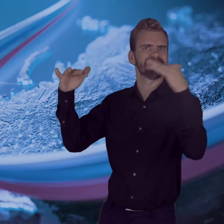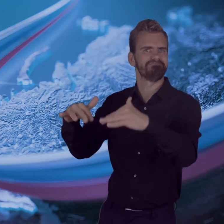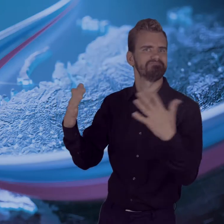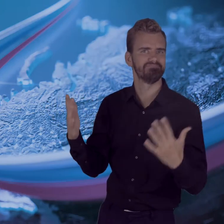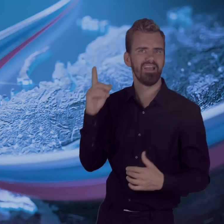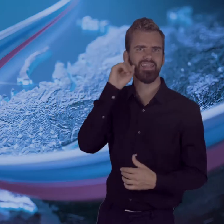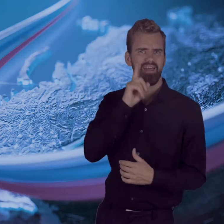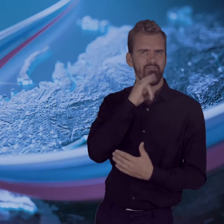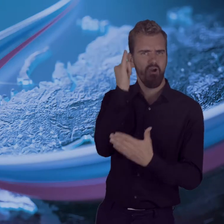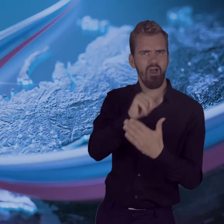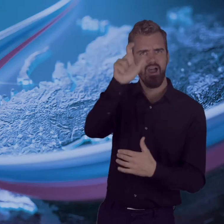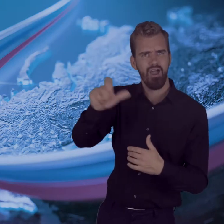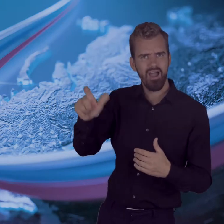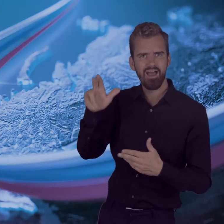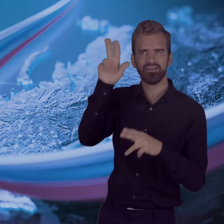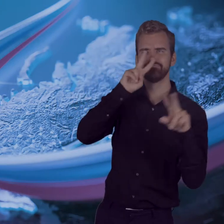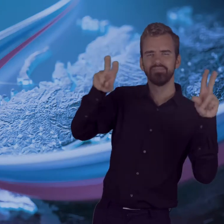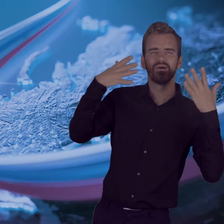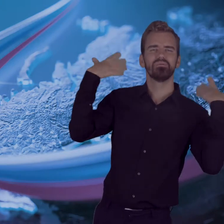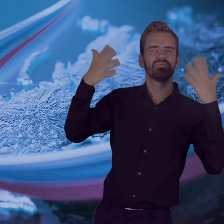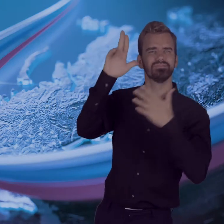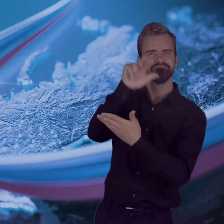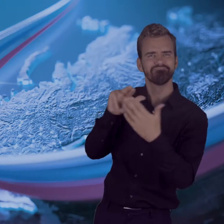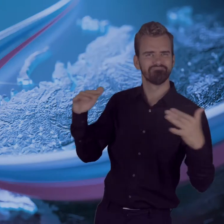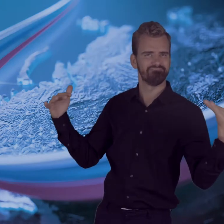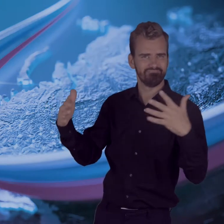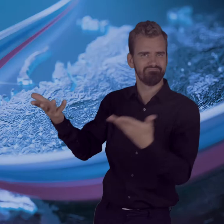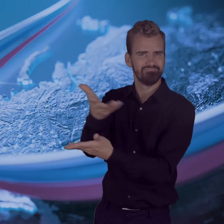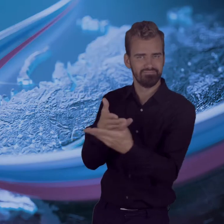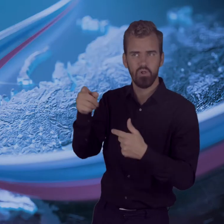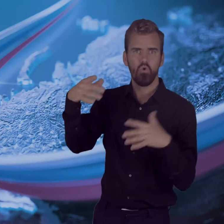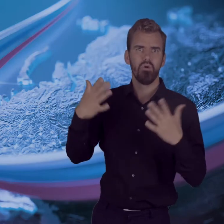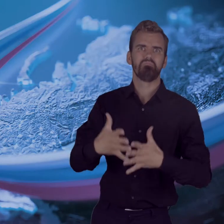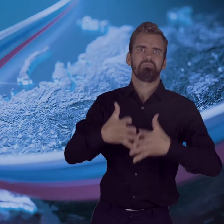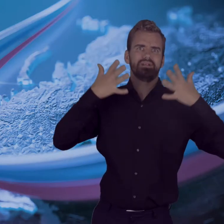This significant creative event VOG holds a place